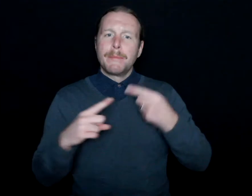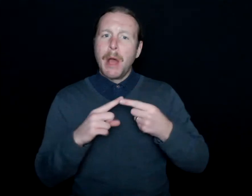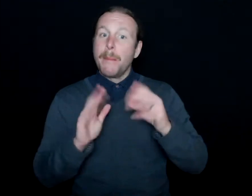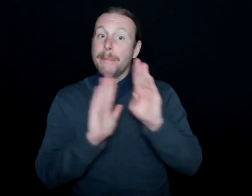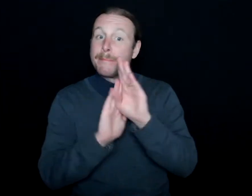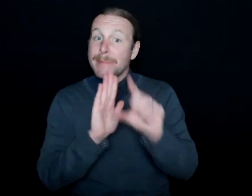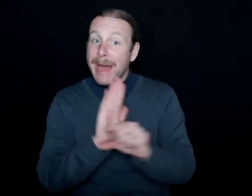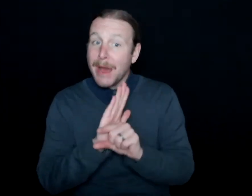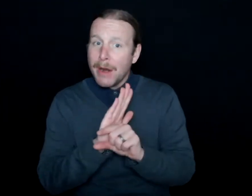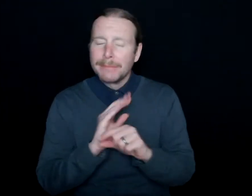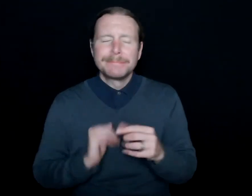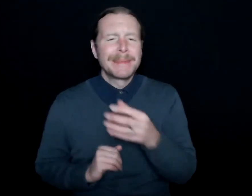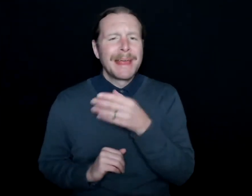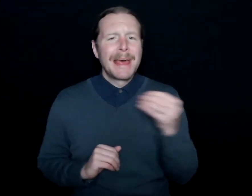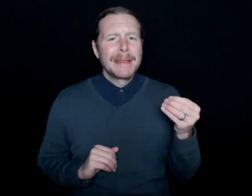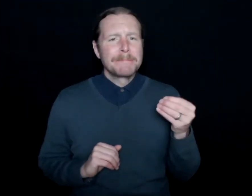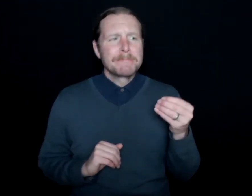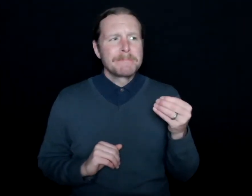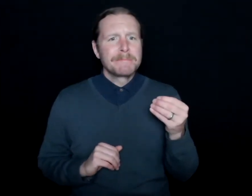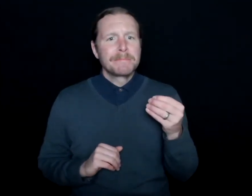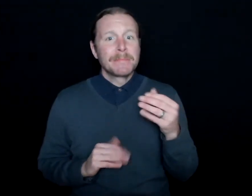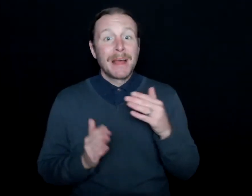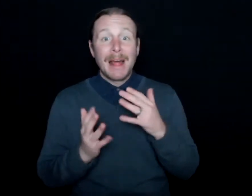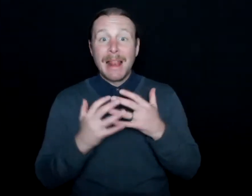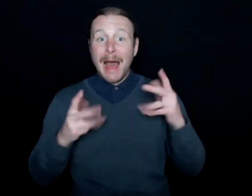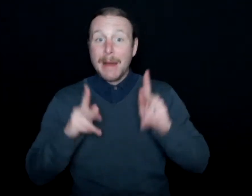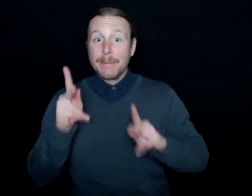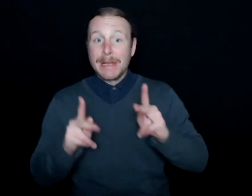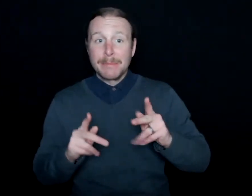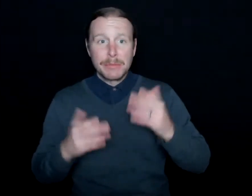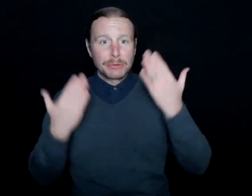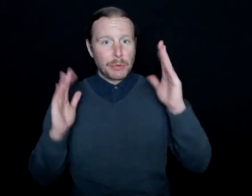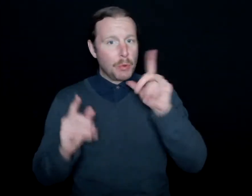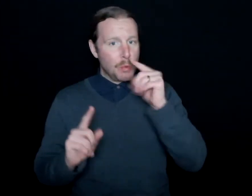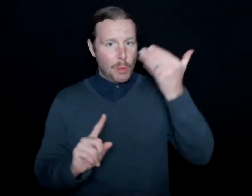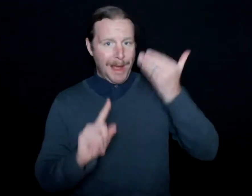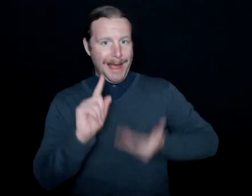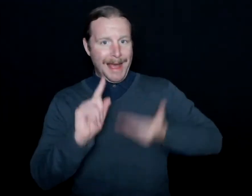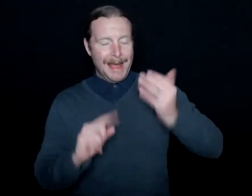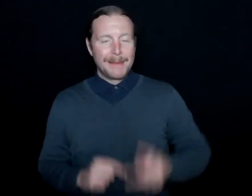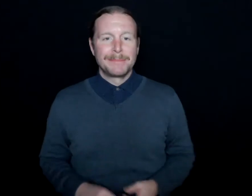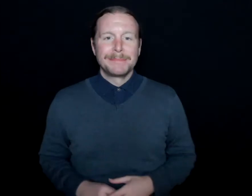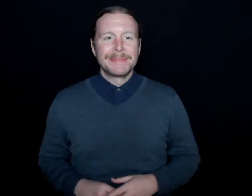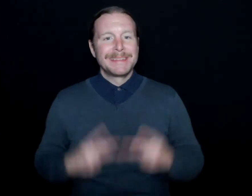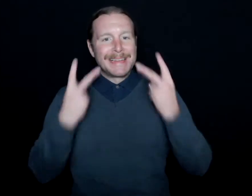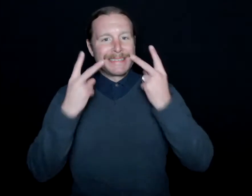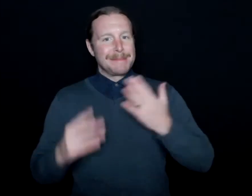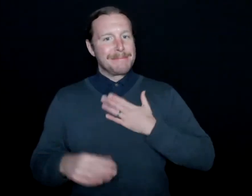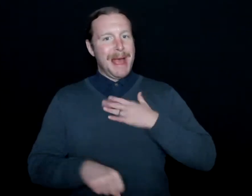And I feel like a lot of people don't know who I am. And they see my work with the Bucks,